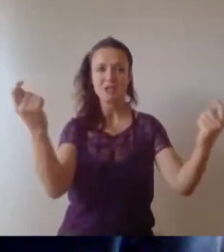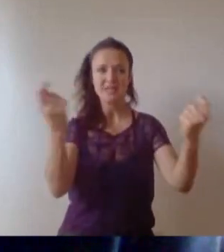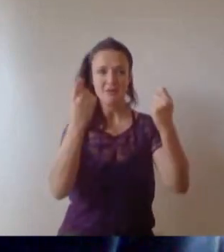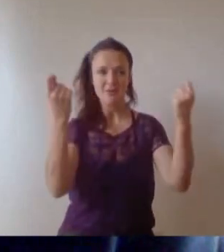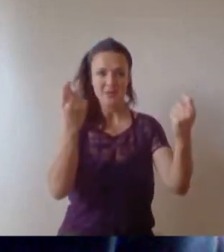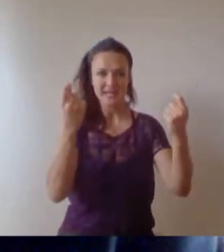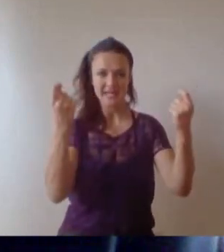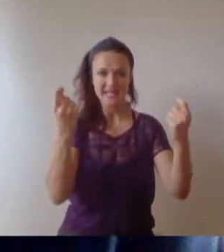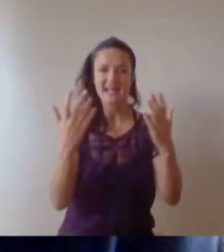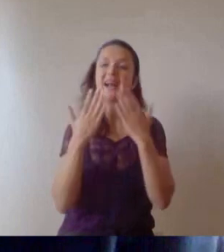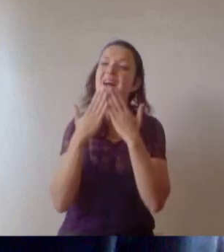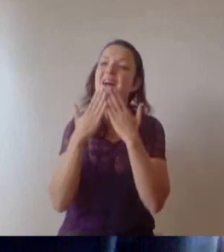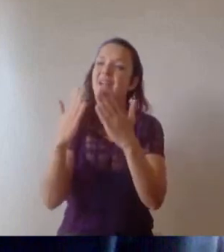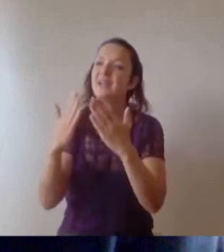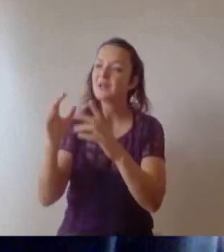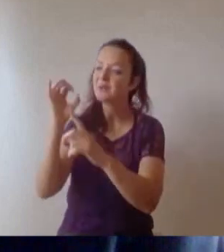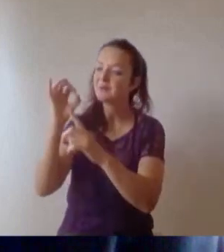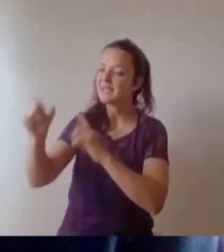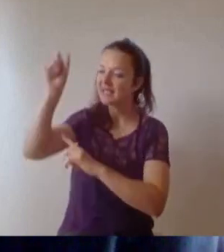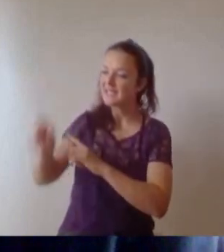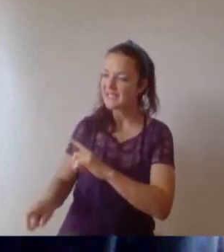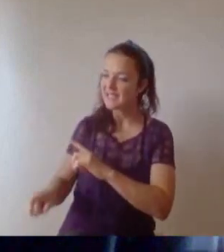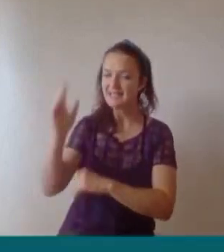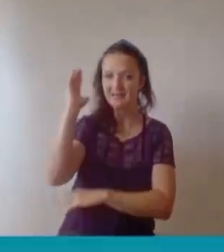on behalf of everyone at University, including all the faculty staff,